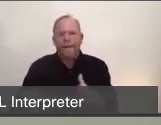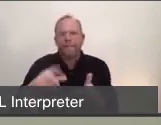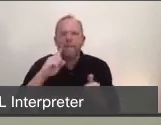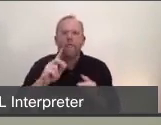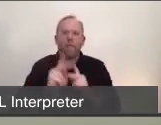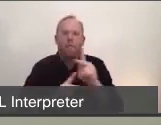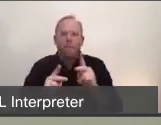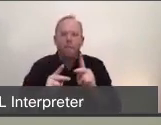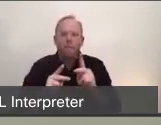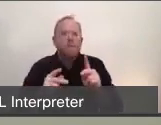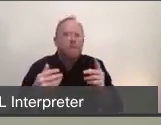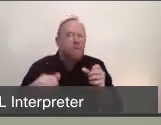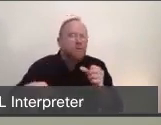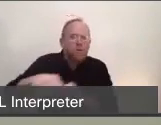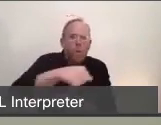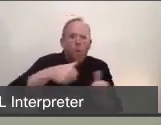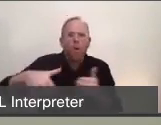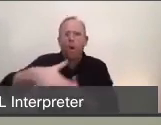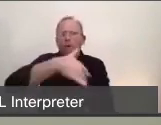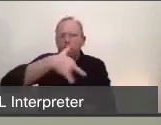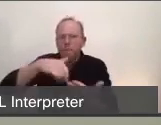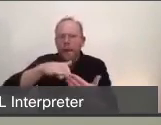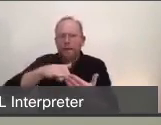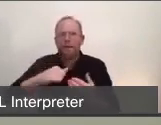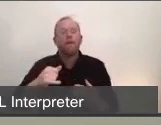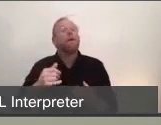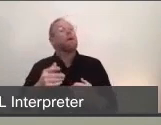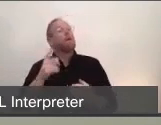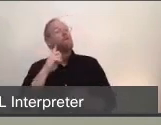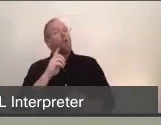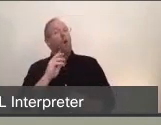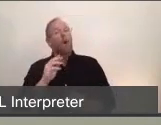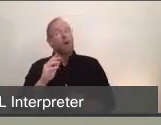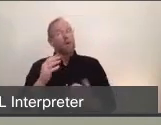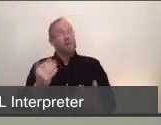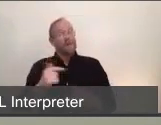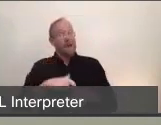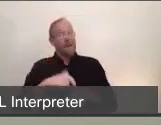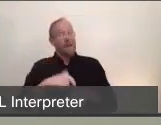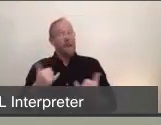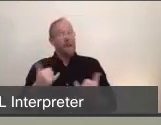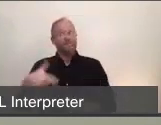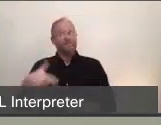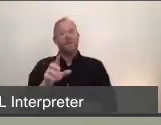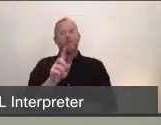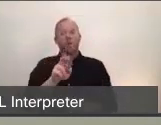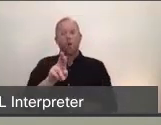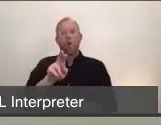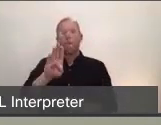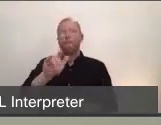and this will be a good transition to Dr. Ballard , is we need to ensure that we are prepared for medical surge.